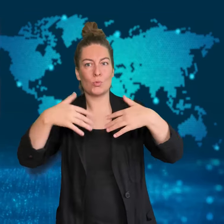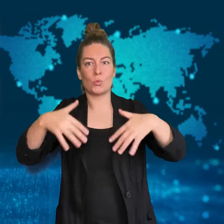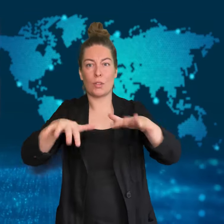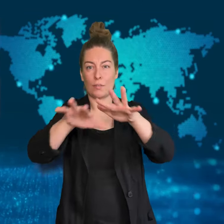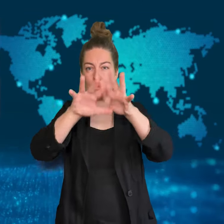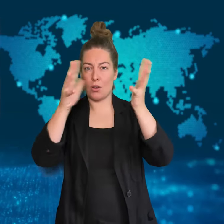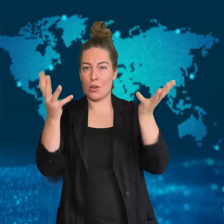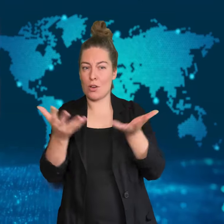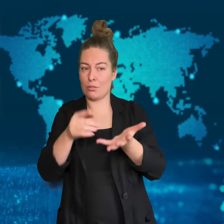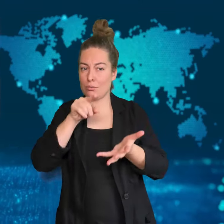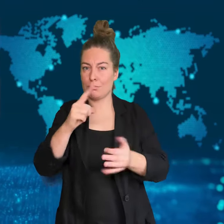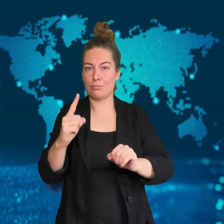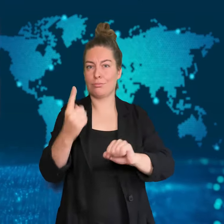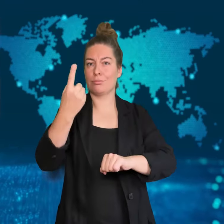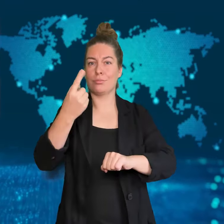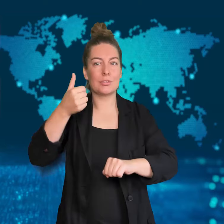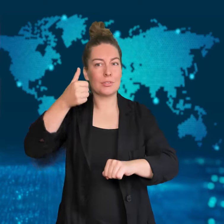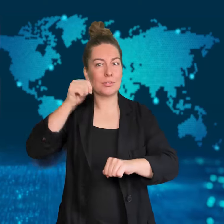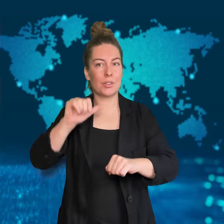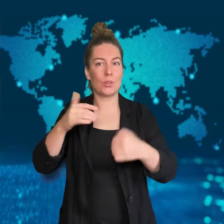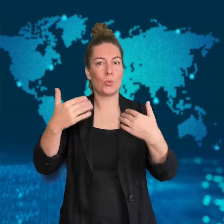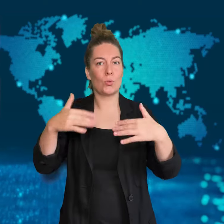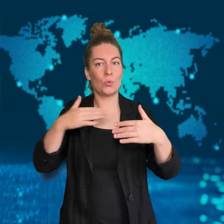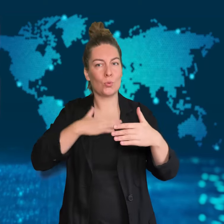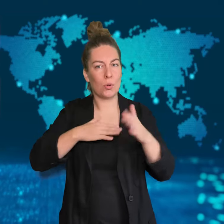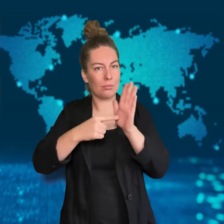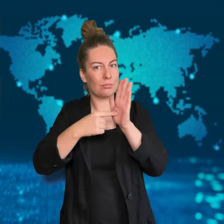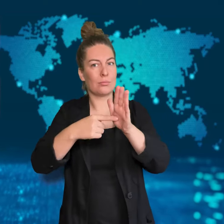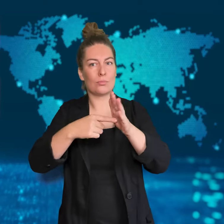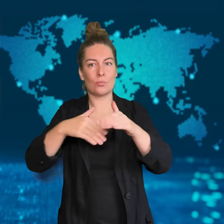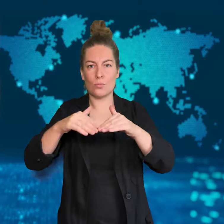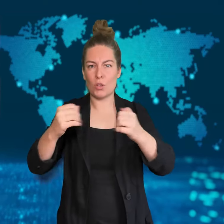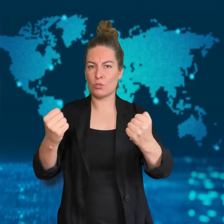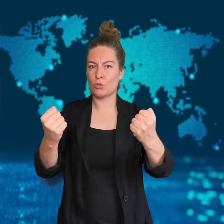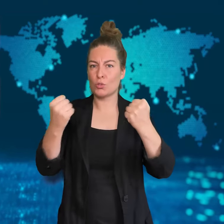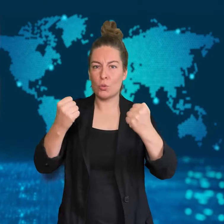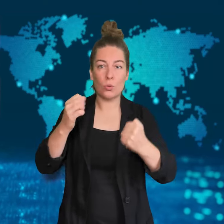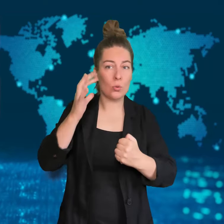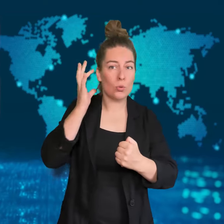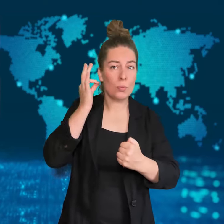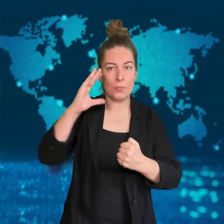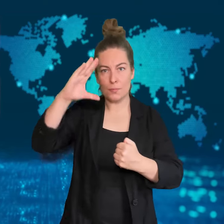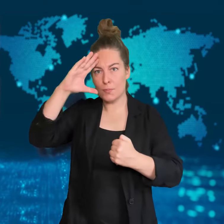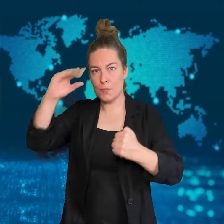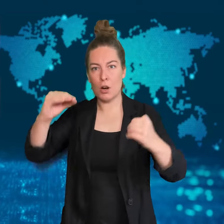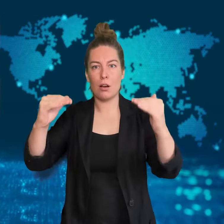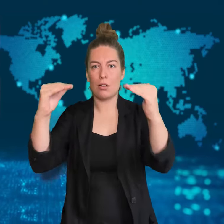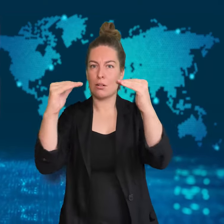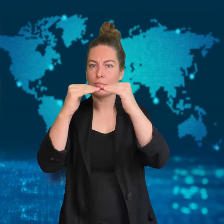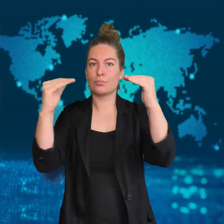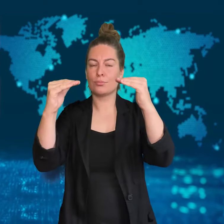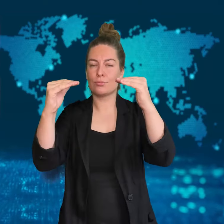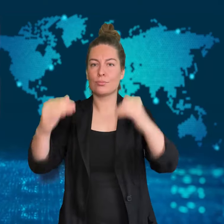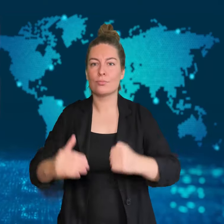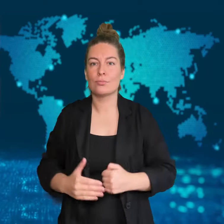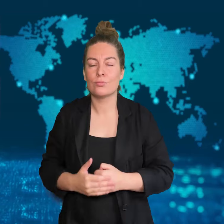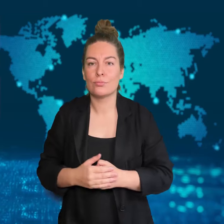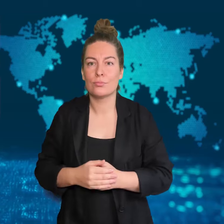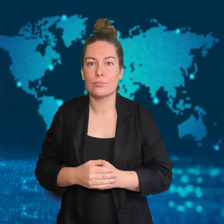For 14 years in a row, Iceland has been ranked as one of